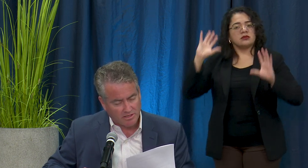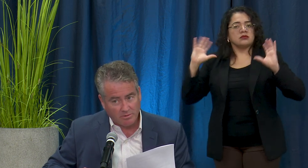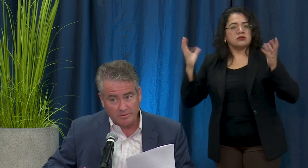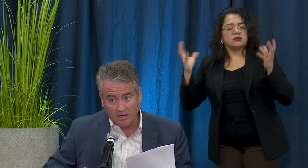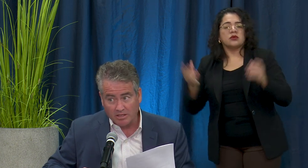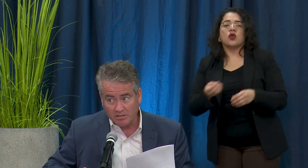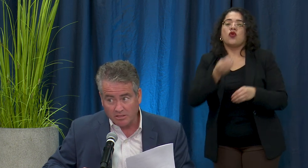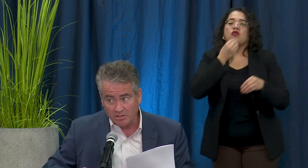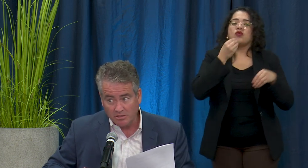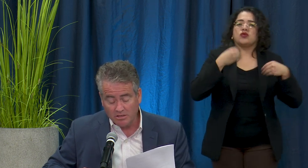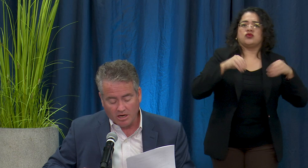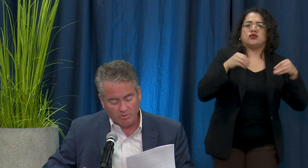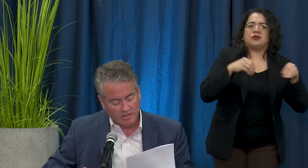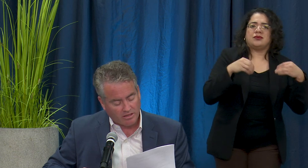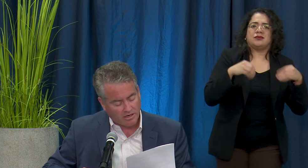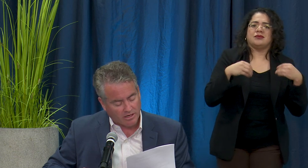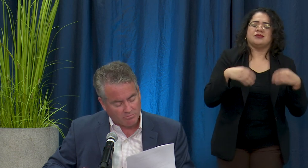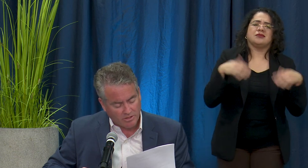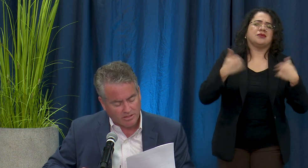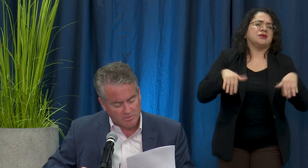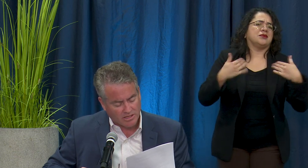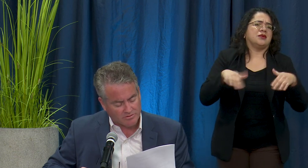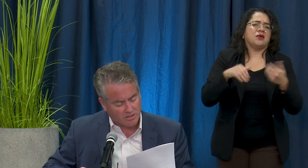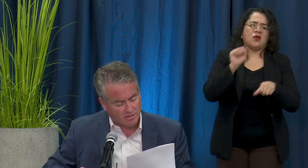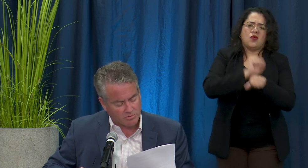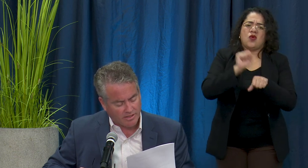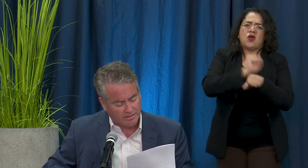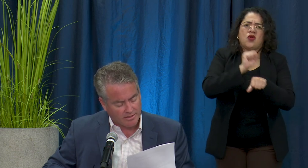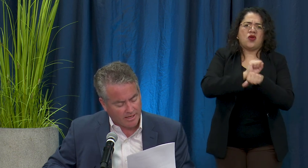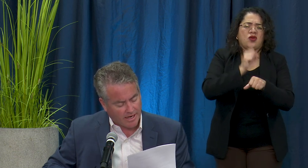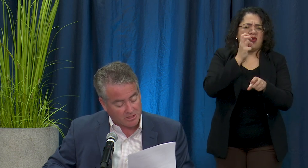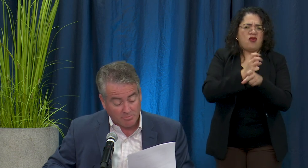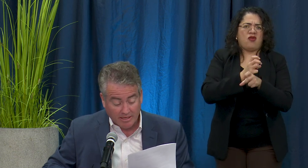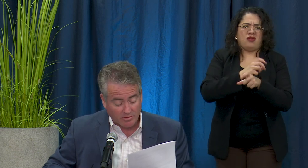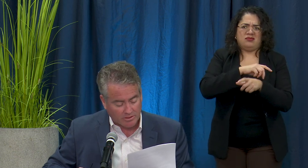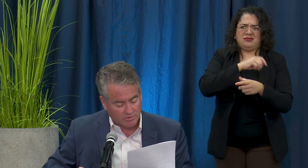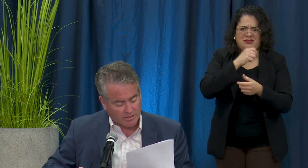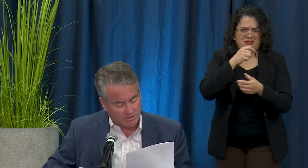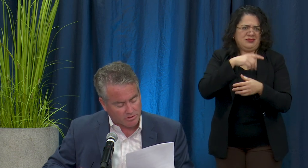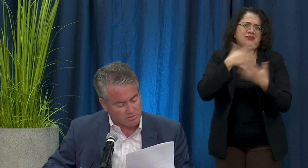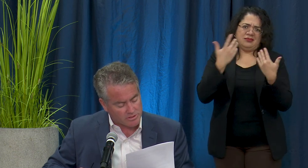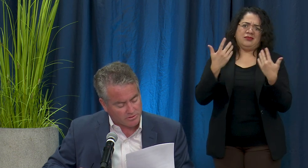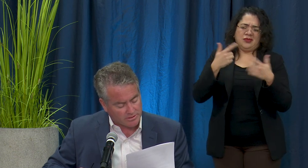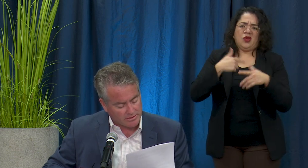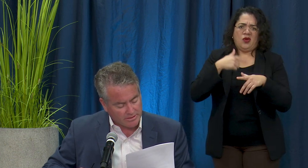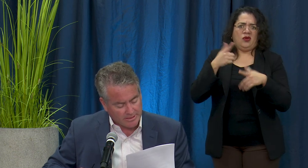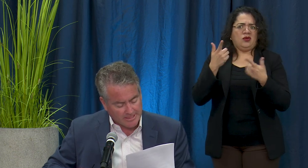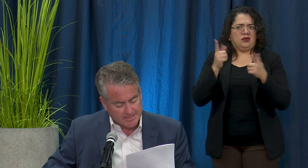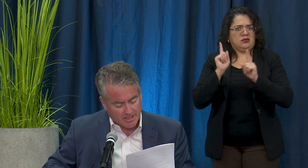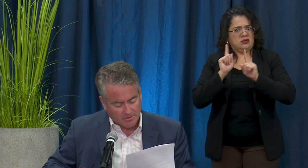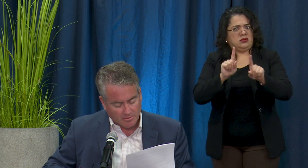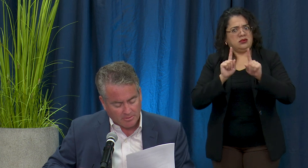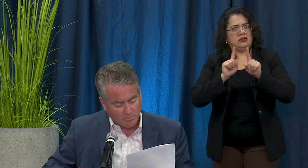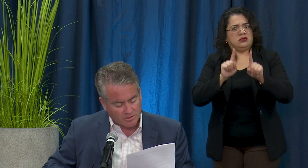think we would all acknowledge are working hard and putting themselves in harm's way just by going to work in a grocery store. There will be more